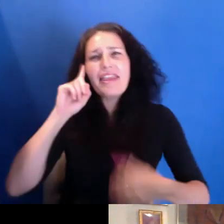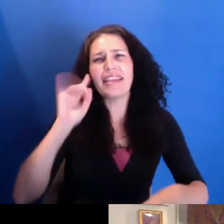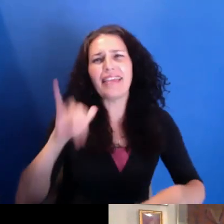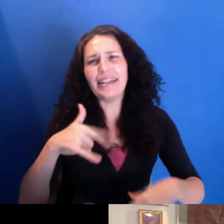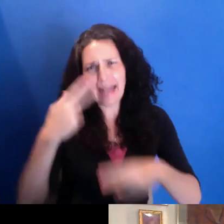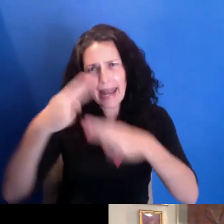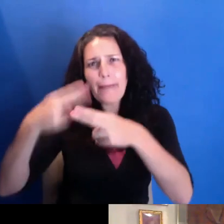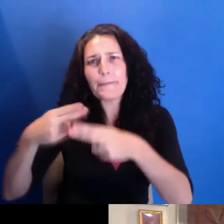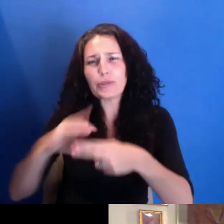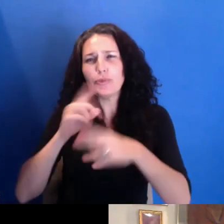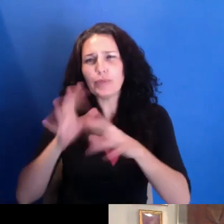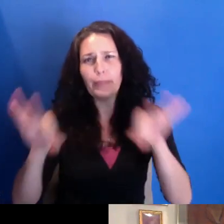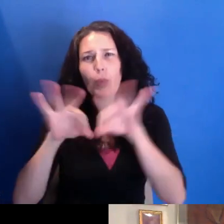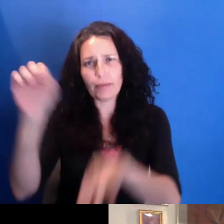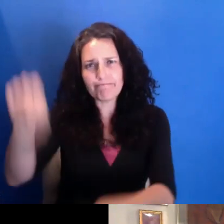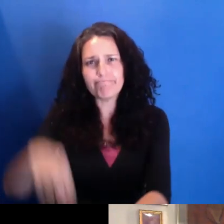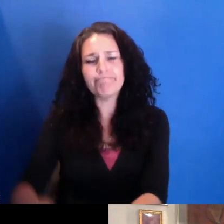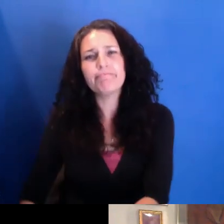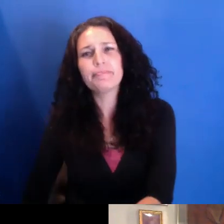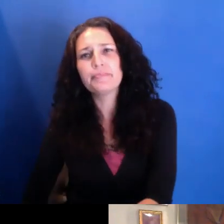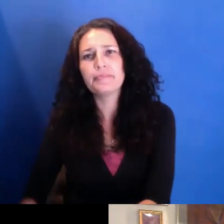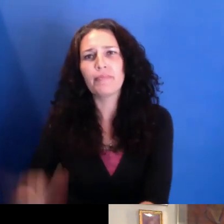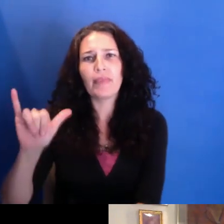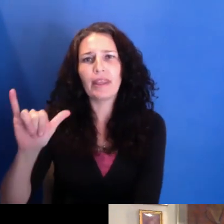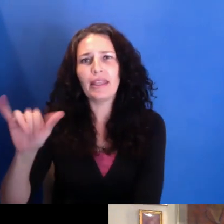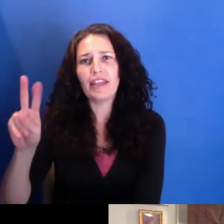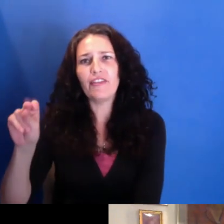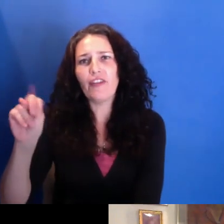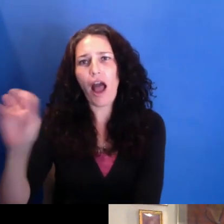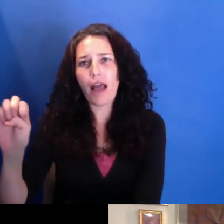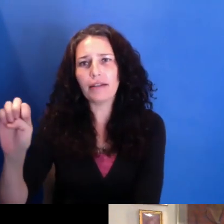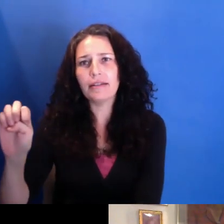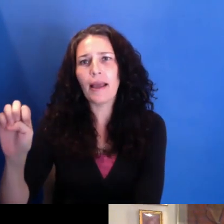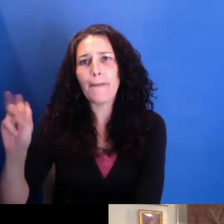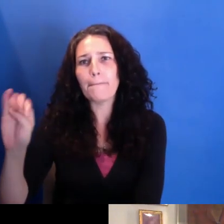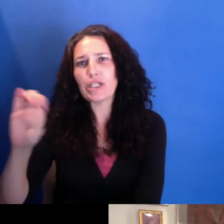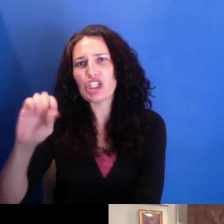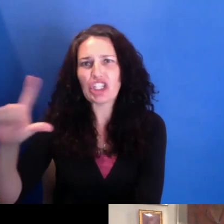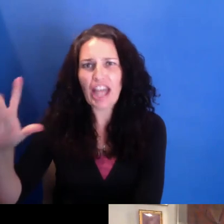And so, Yvonne, Yvonne Michelle, so-- so who are the Shirleys?